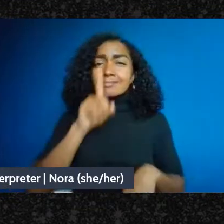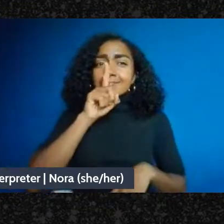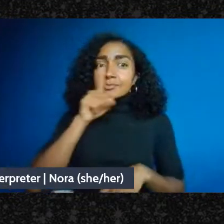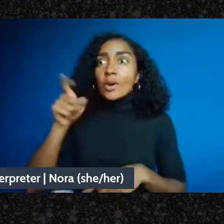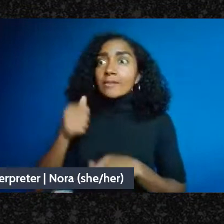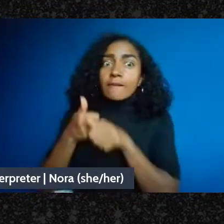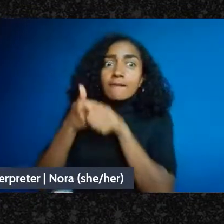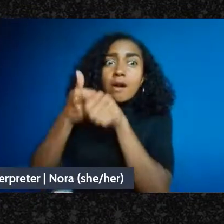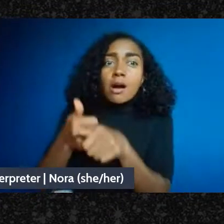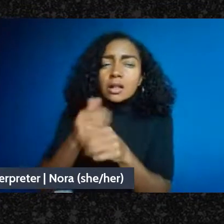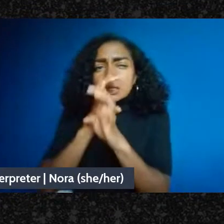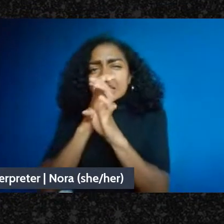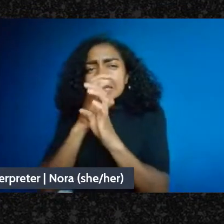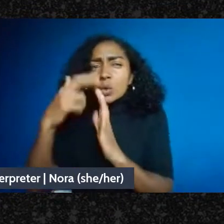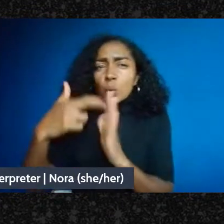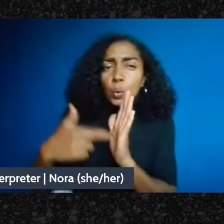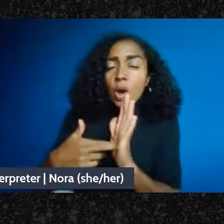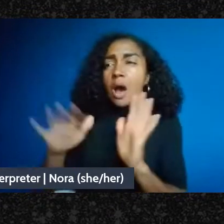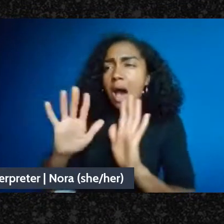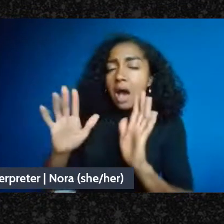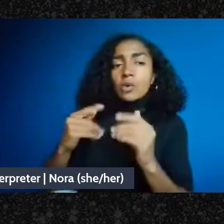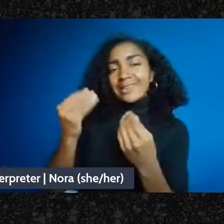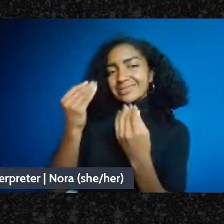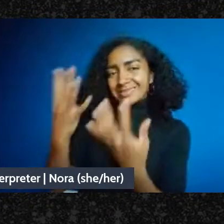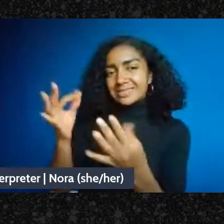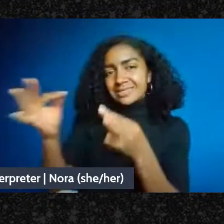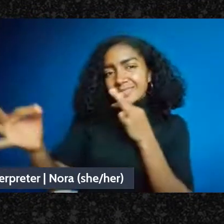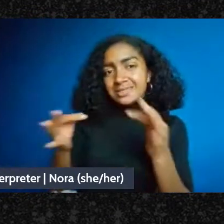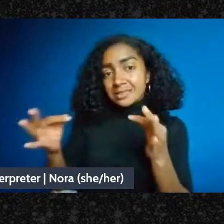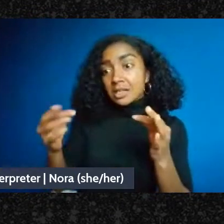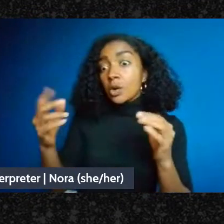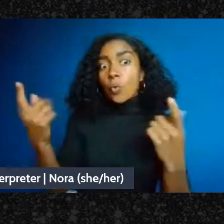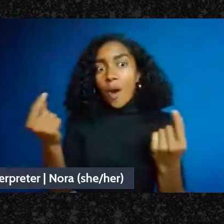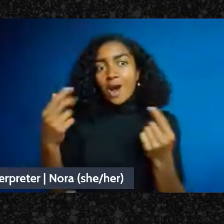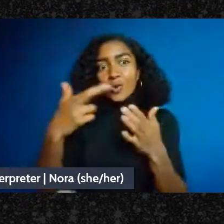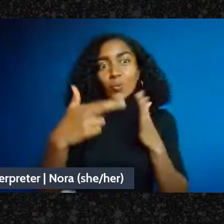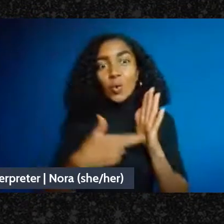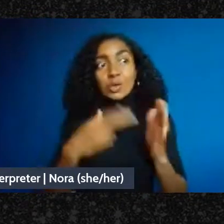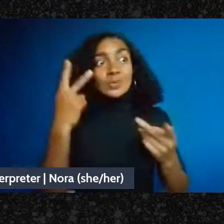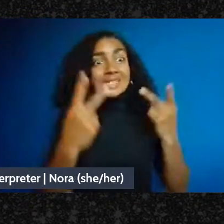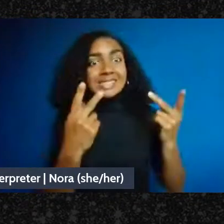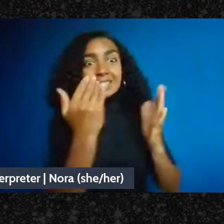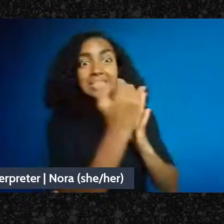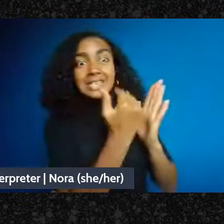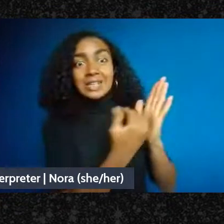so that groups can make strategic choices about what risks to take and what costs,